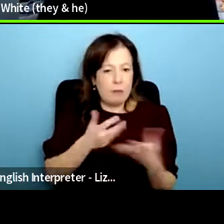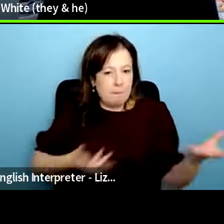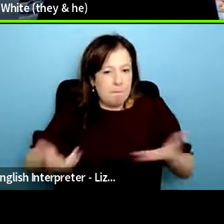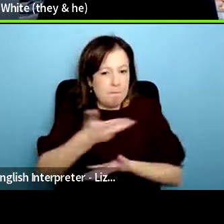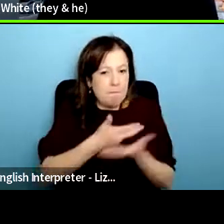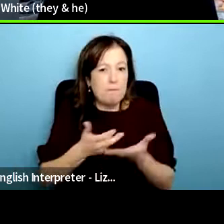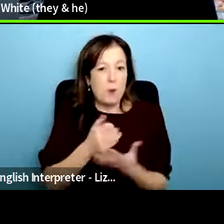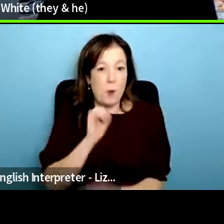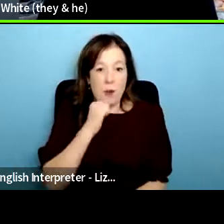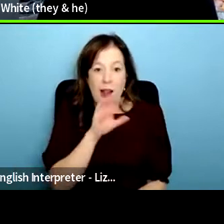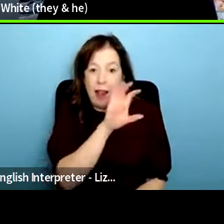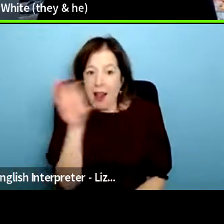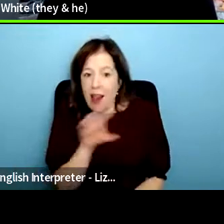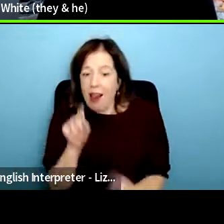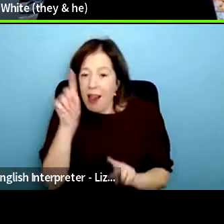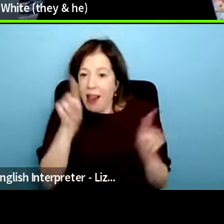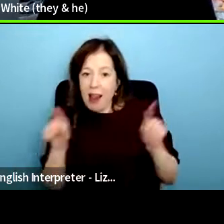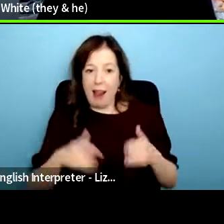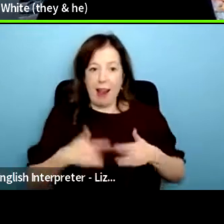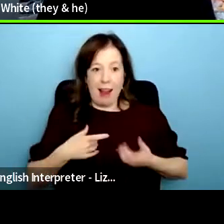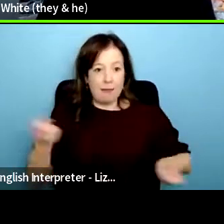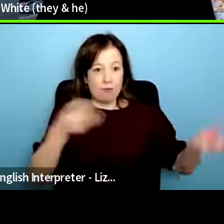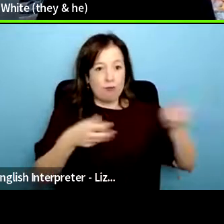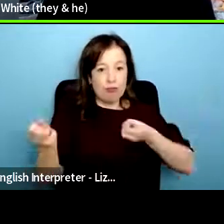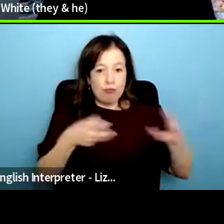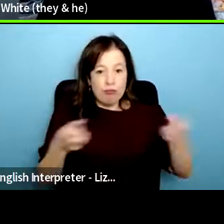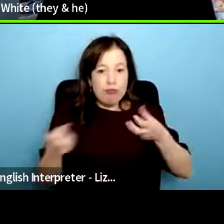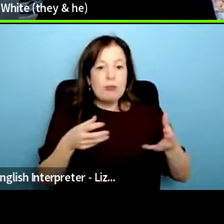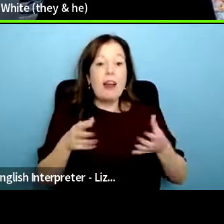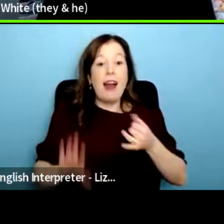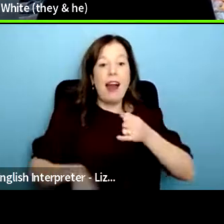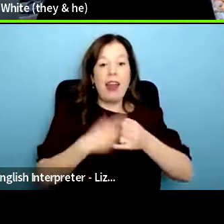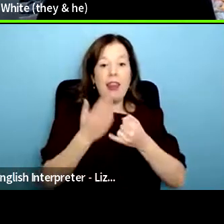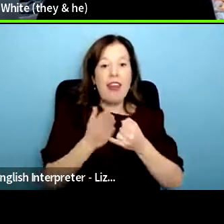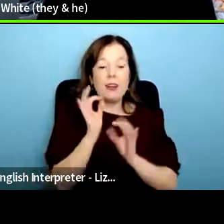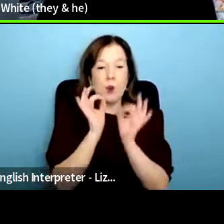for questions at the end so please feel free to put your questions in the chat all the way through